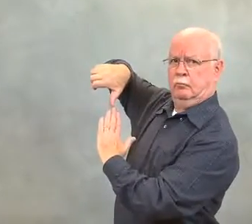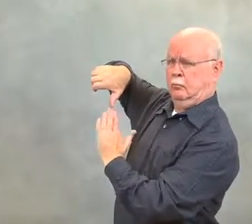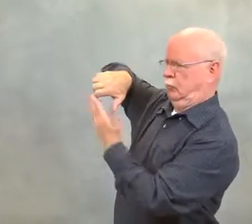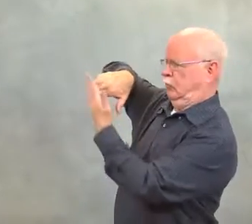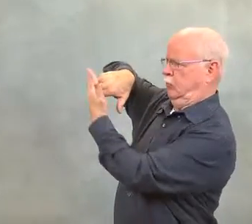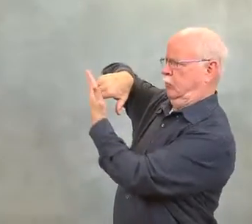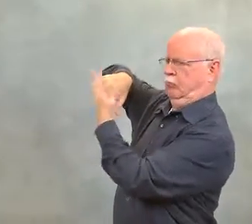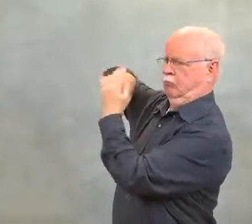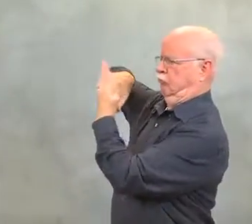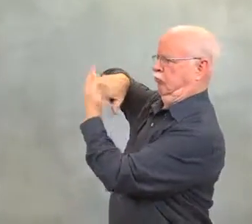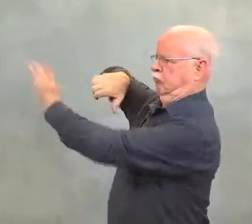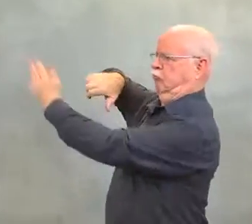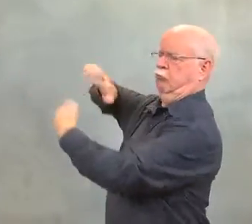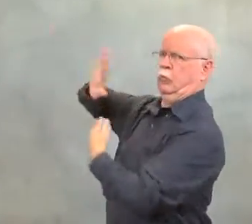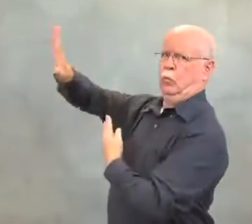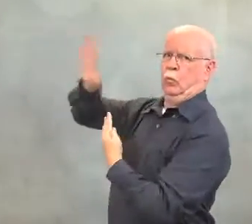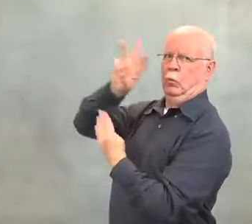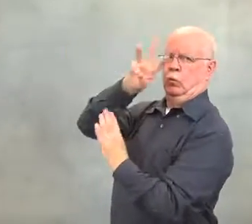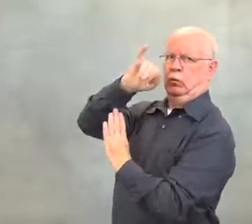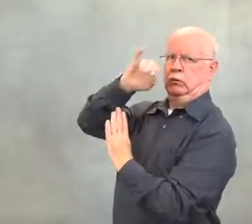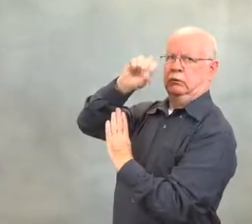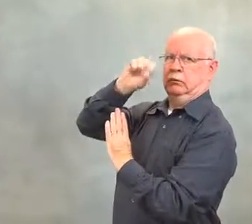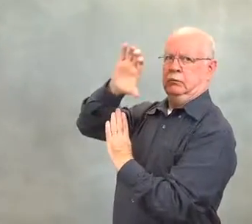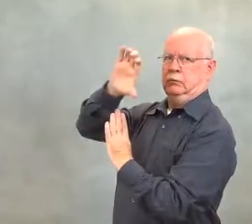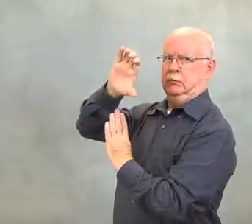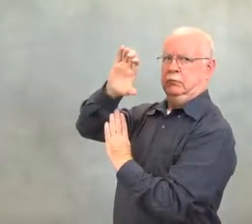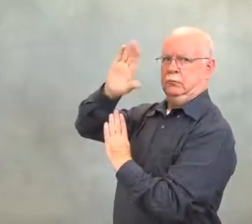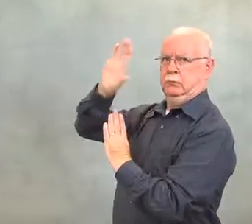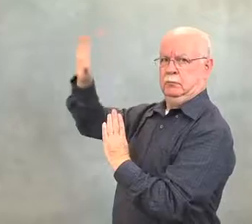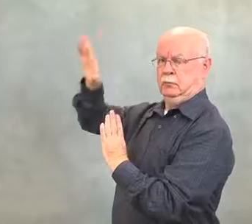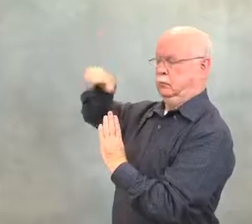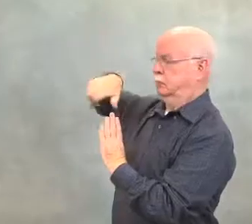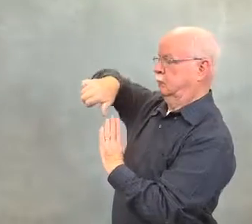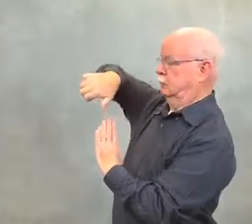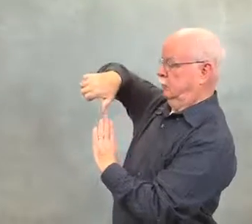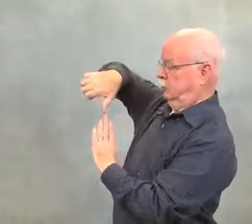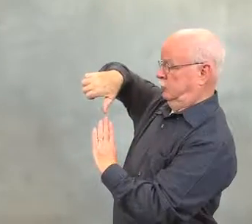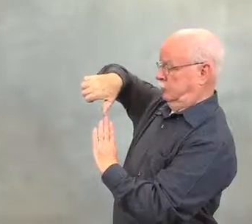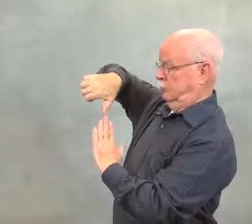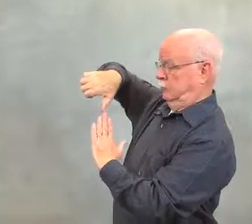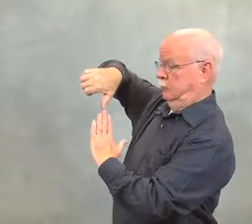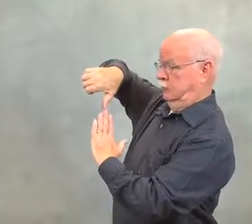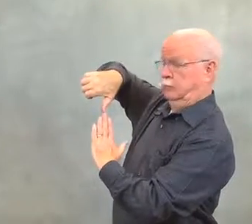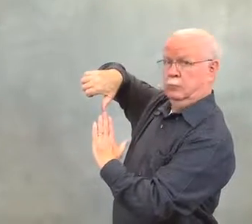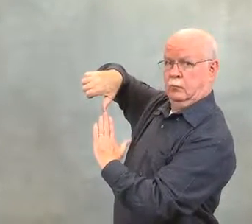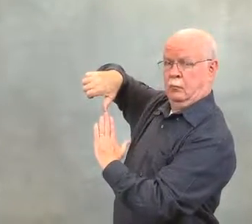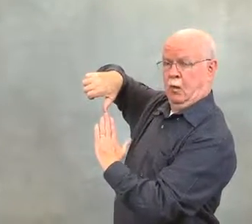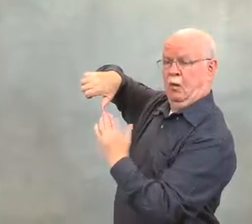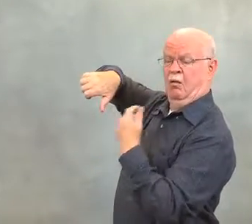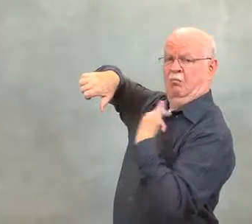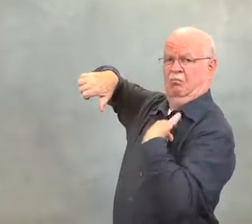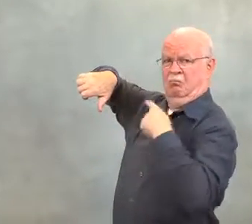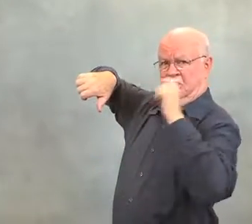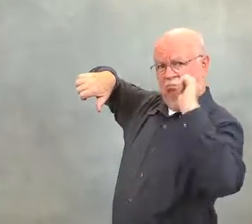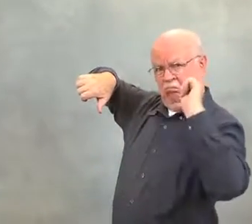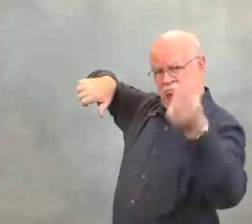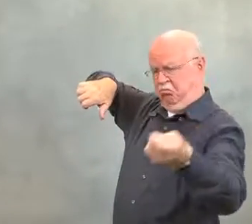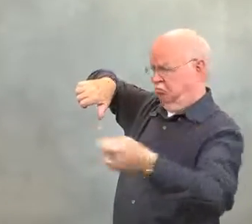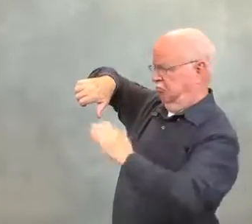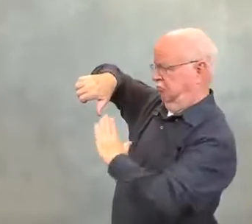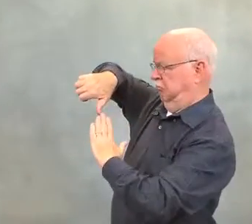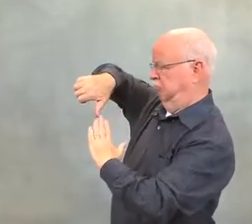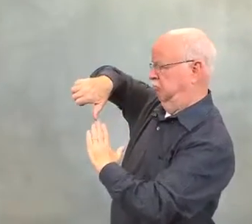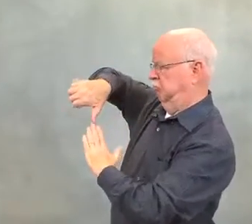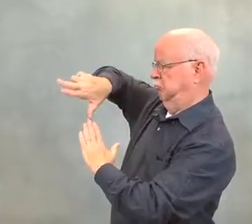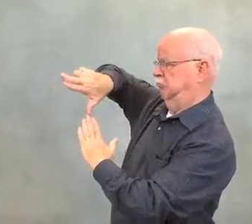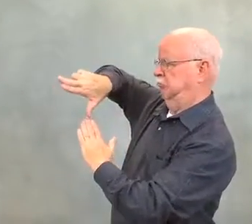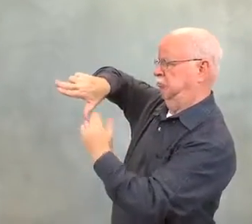The western part belonged to Wisconsin.